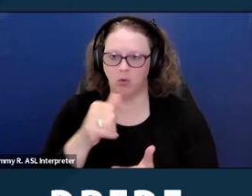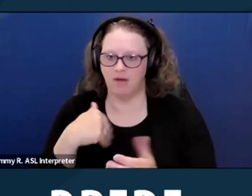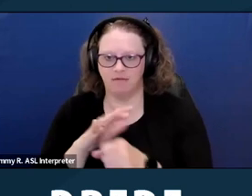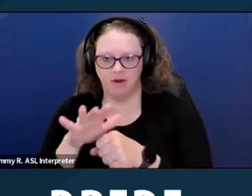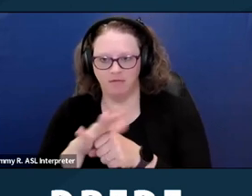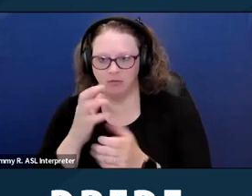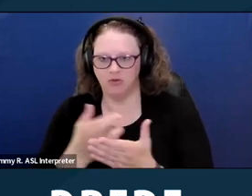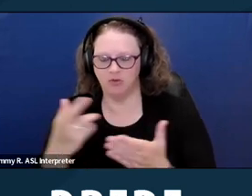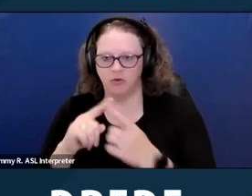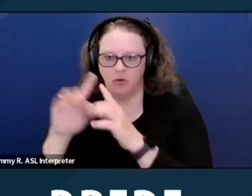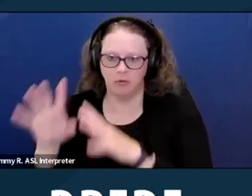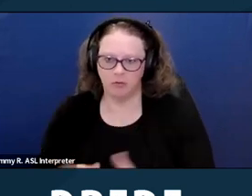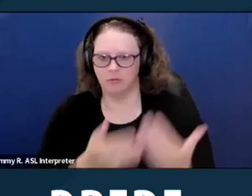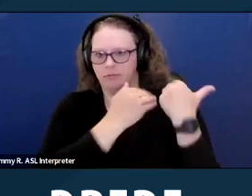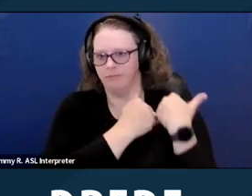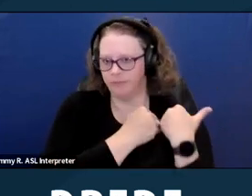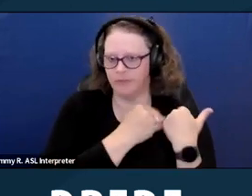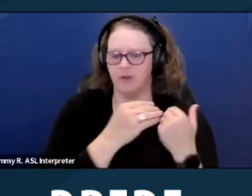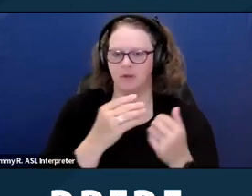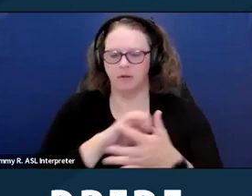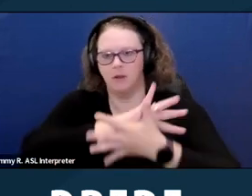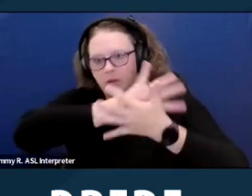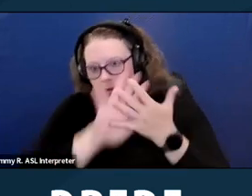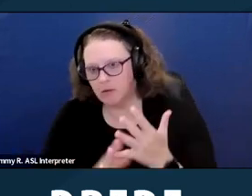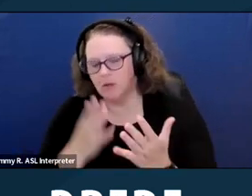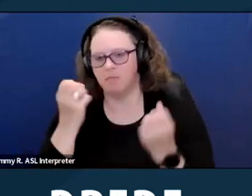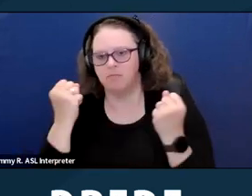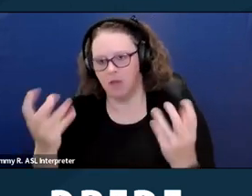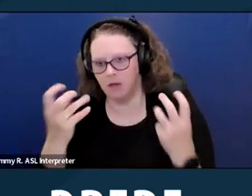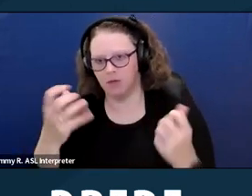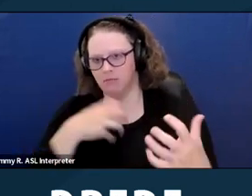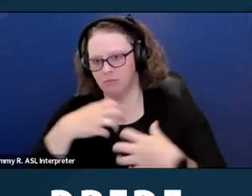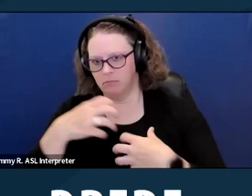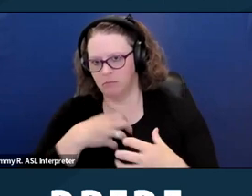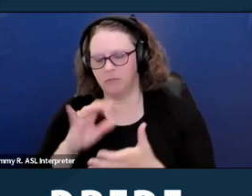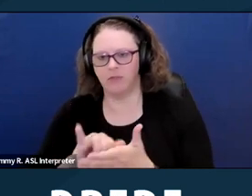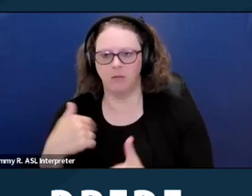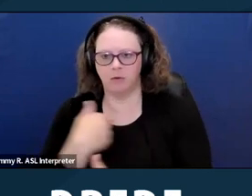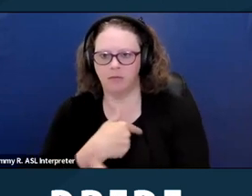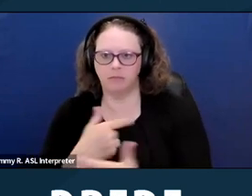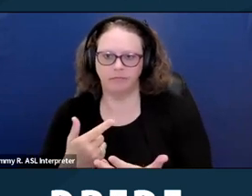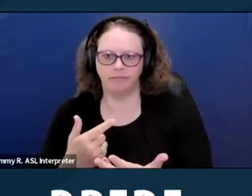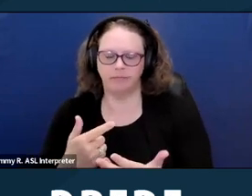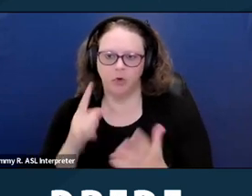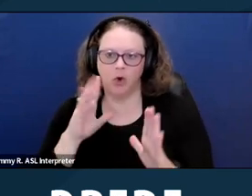to take on the number of cases that we might want. So I'll just say that.